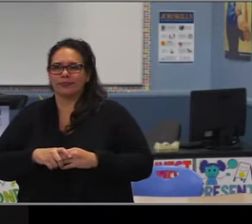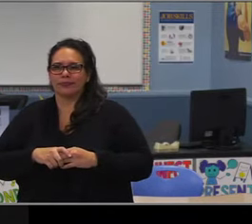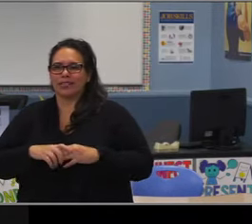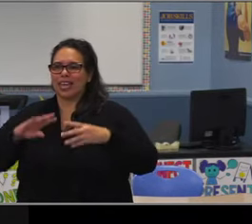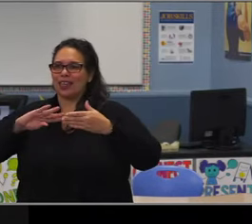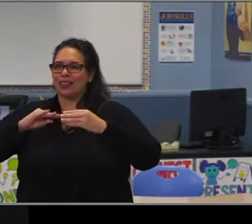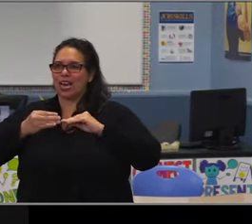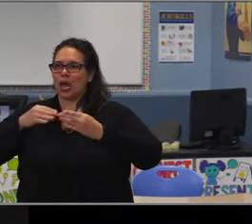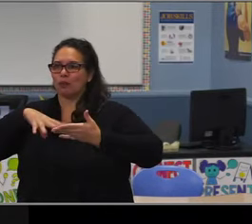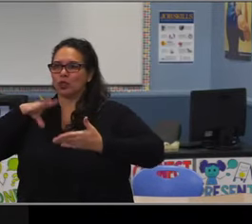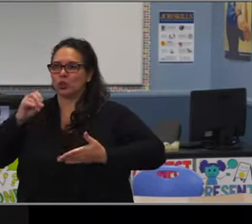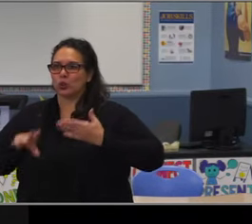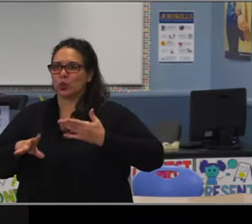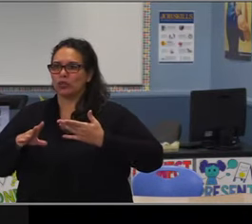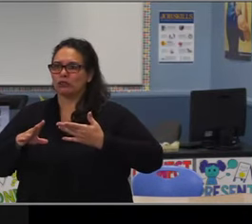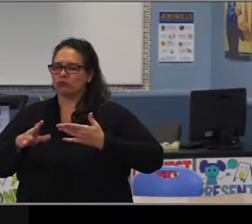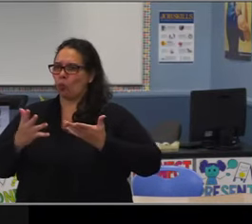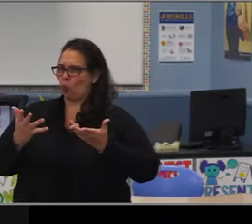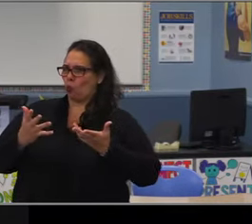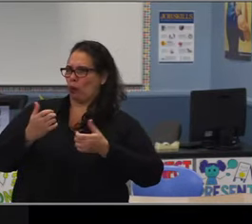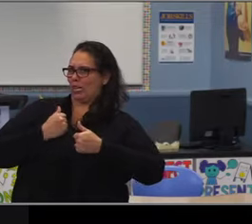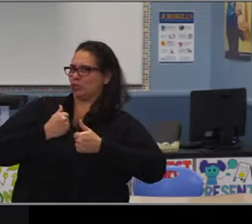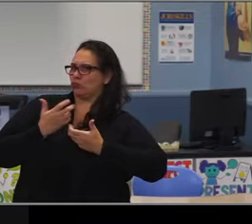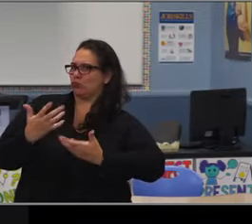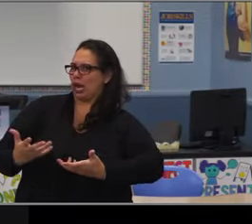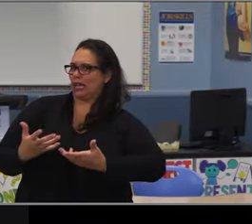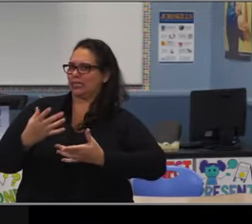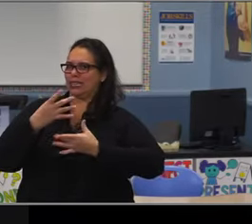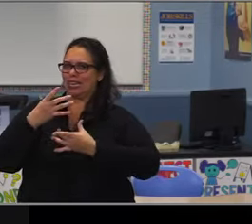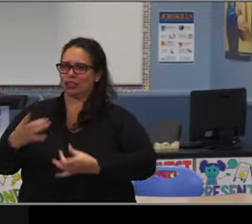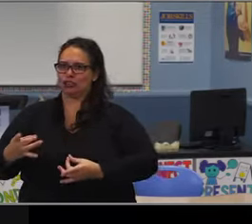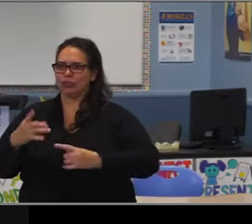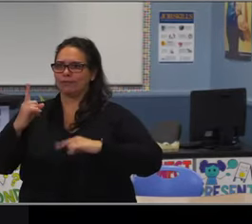within a K-8 program. When there's only two courses per subject,